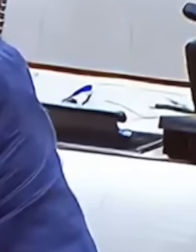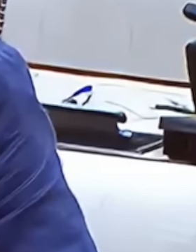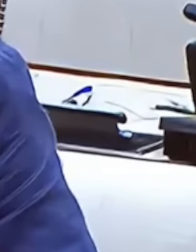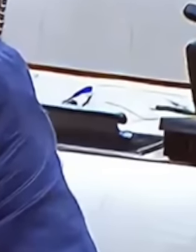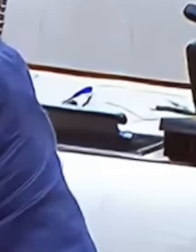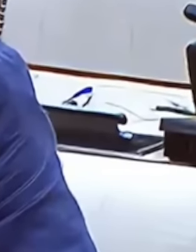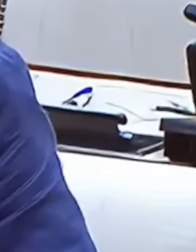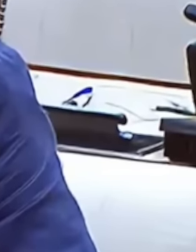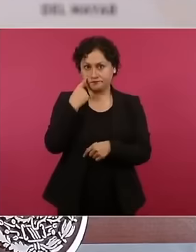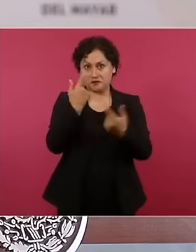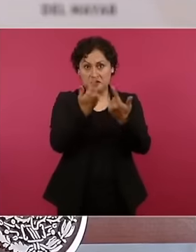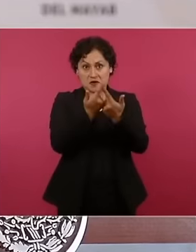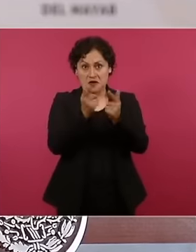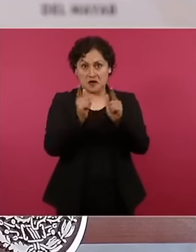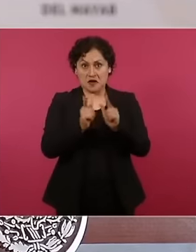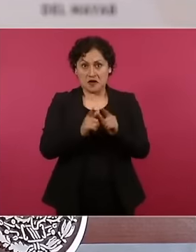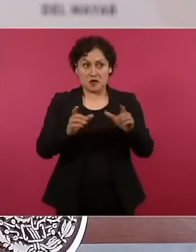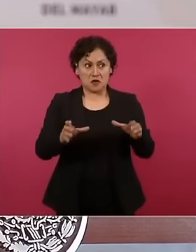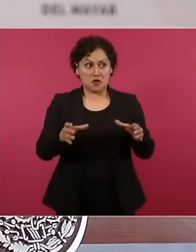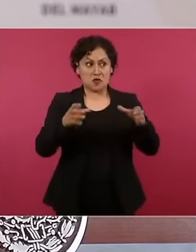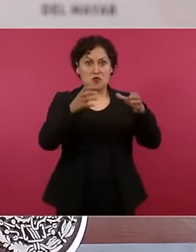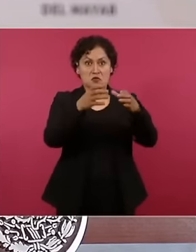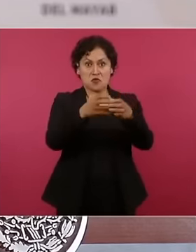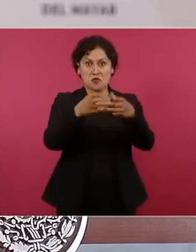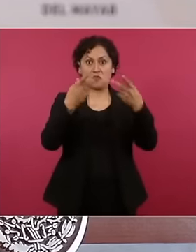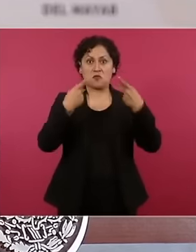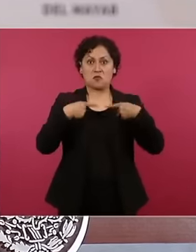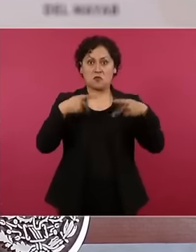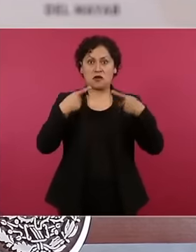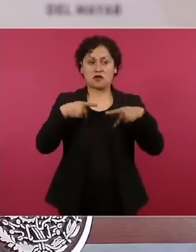are